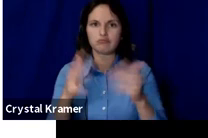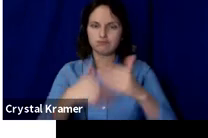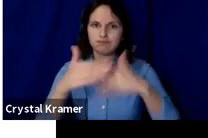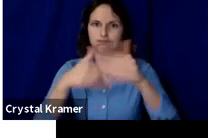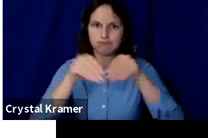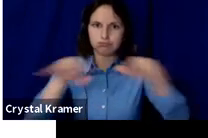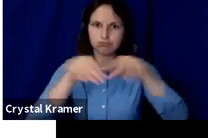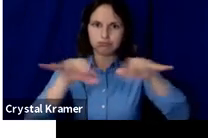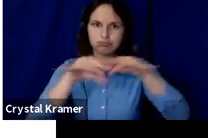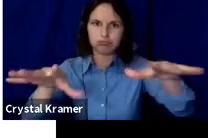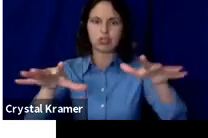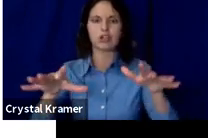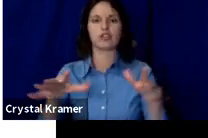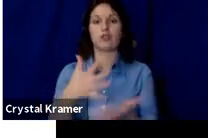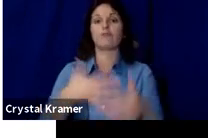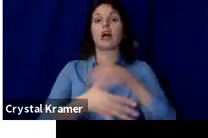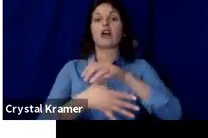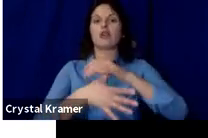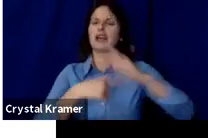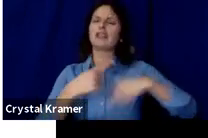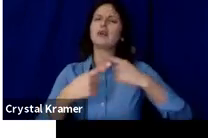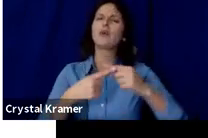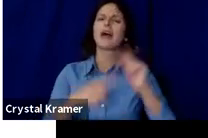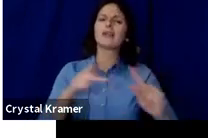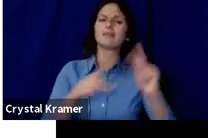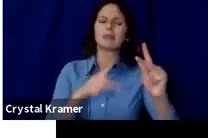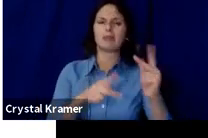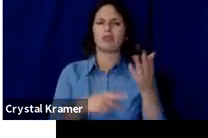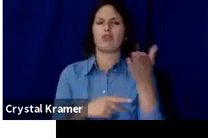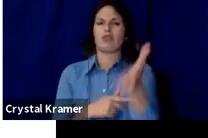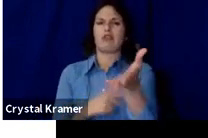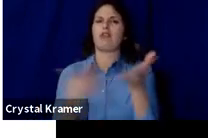and can respond to an email and act in the moment.